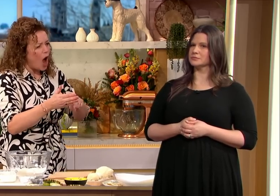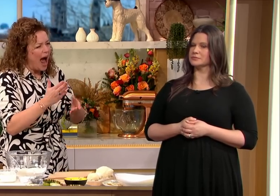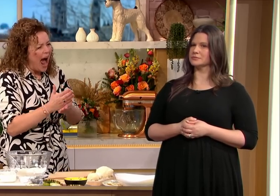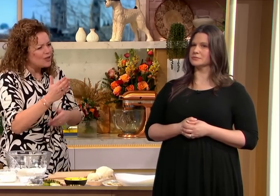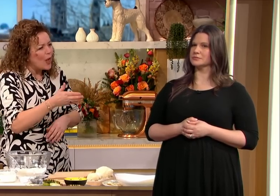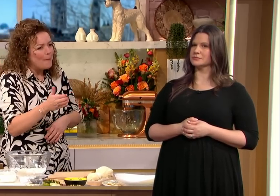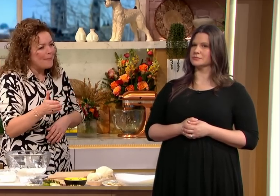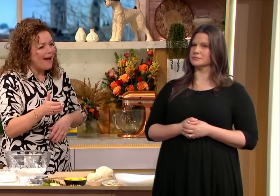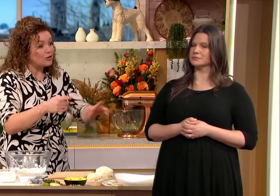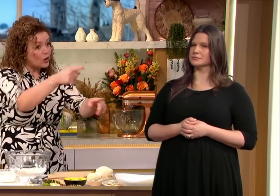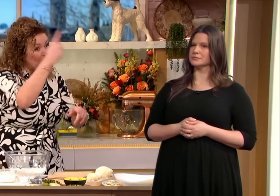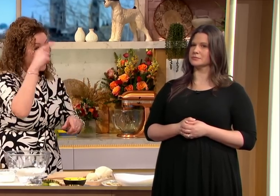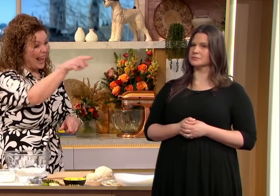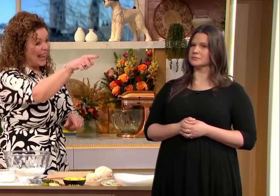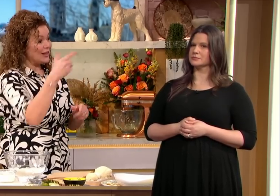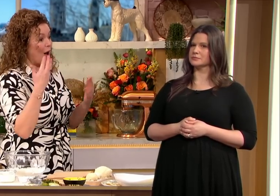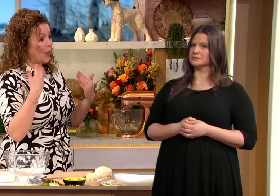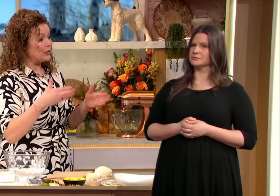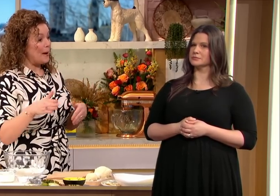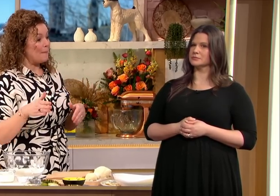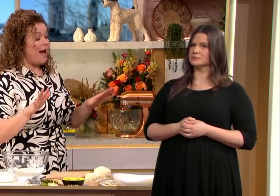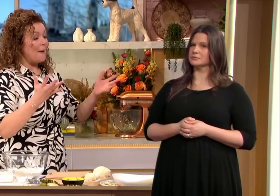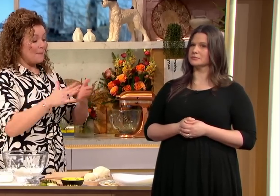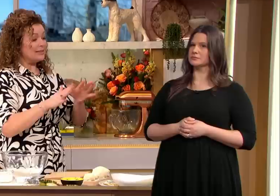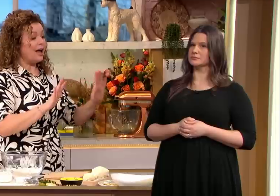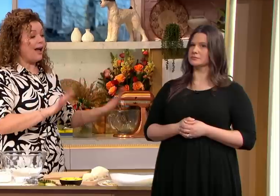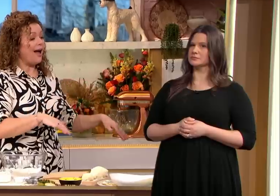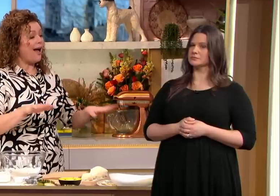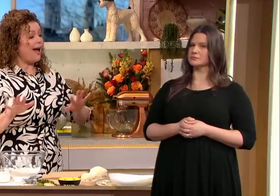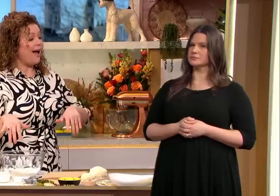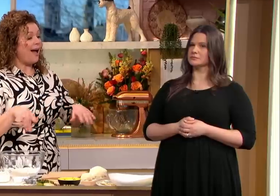but actually that doesn't quite make sense it's a kind of it's an idiom so in Sign Language